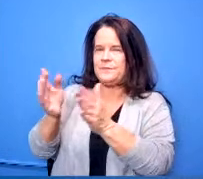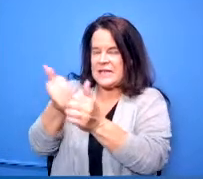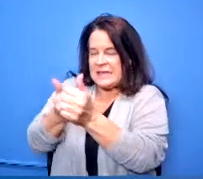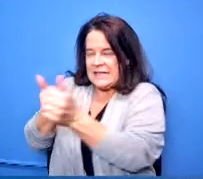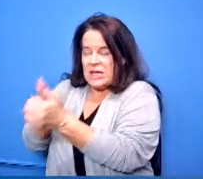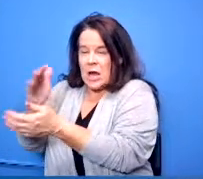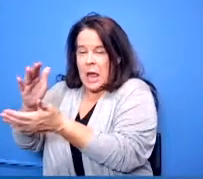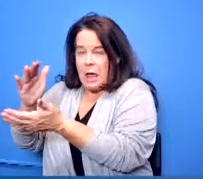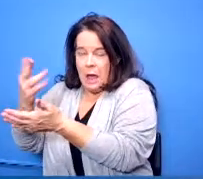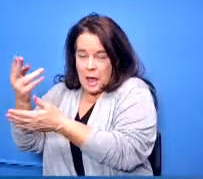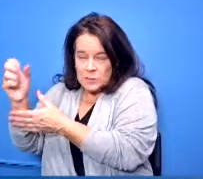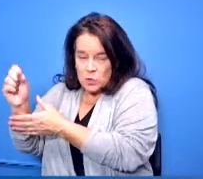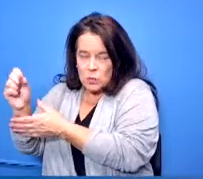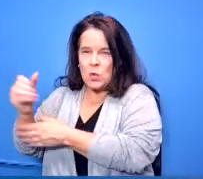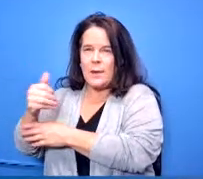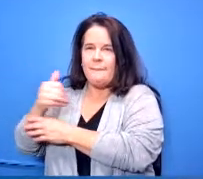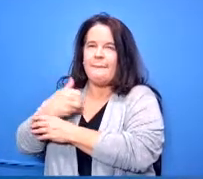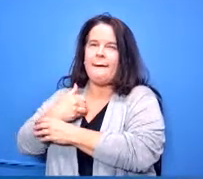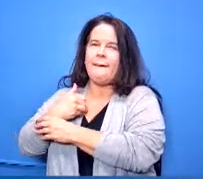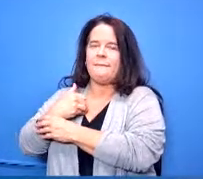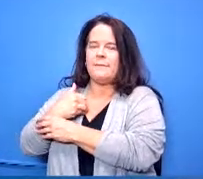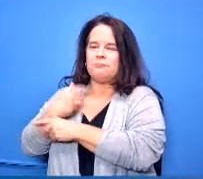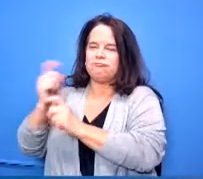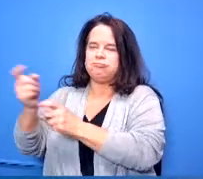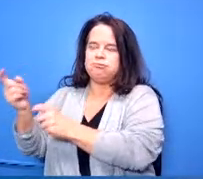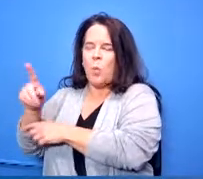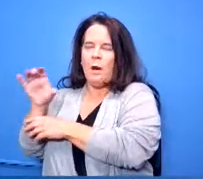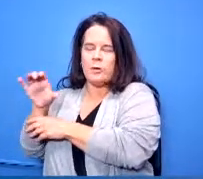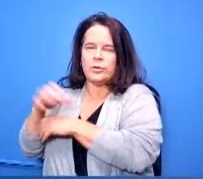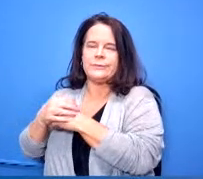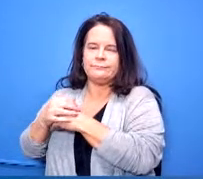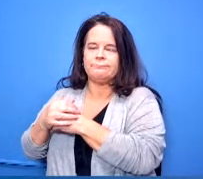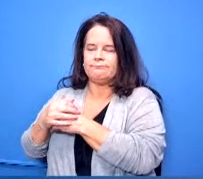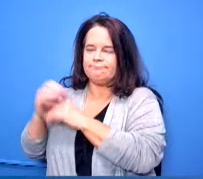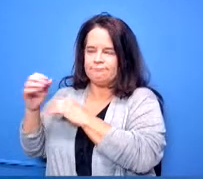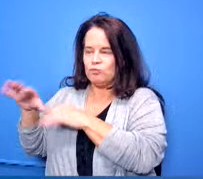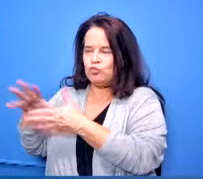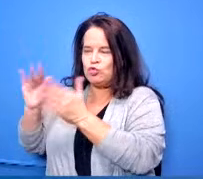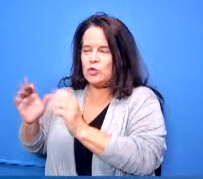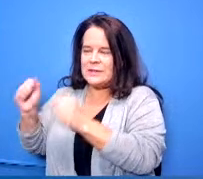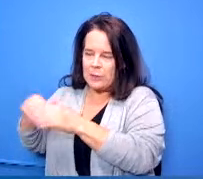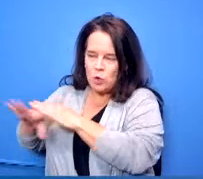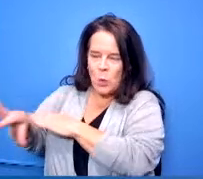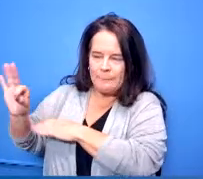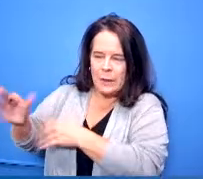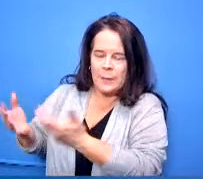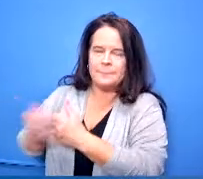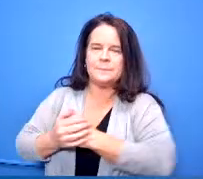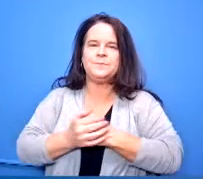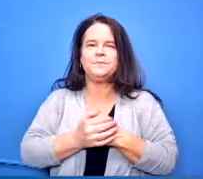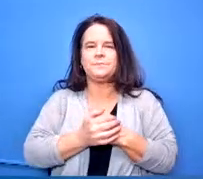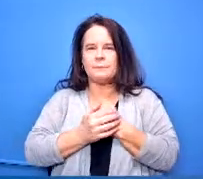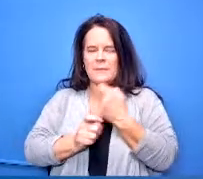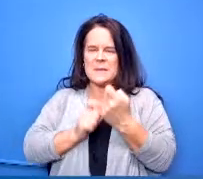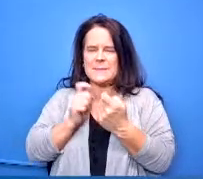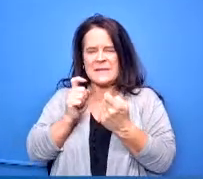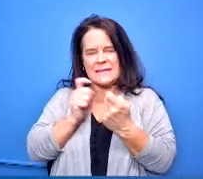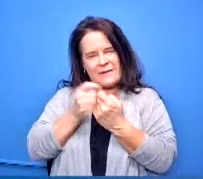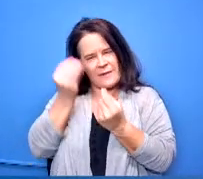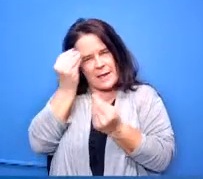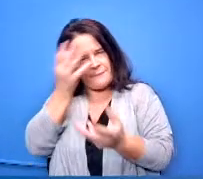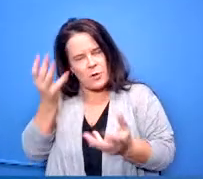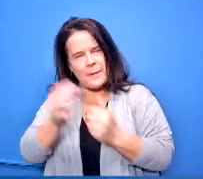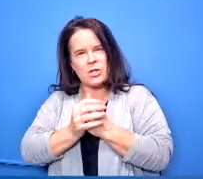them available in the student assignment office so some of the specific updates the class of 2023